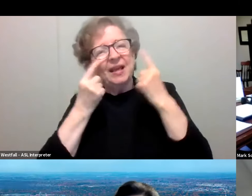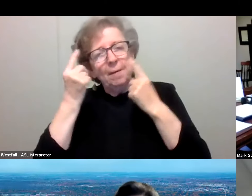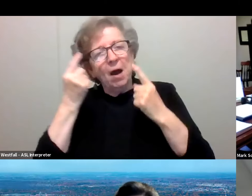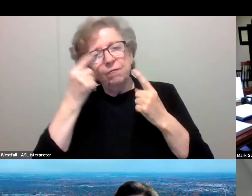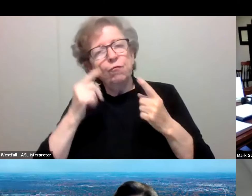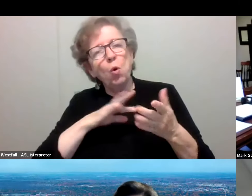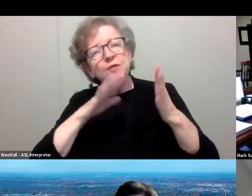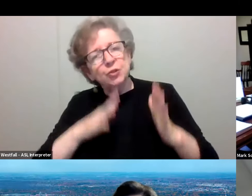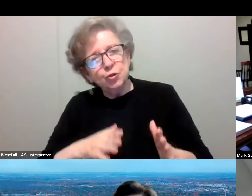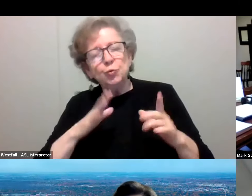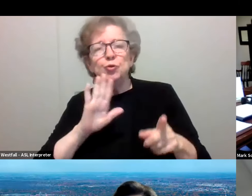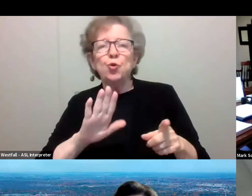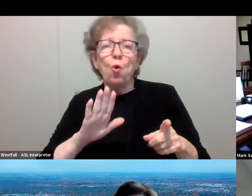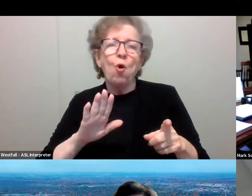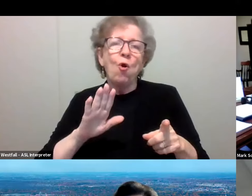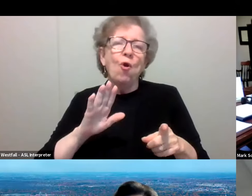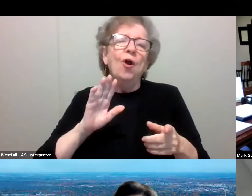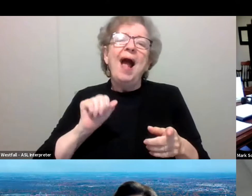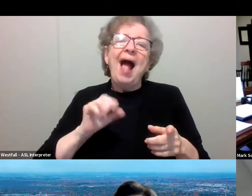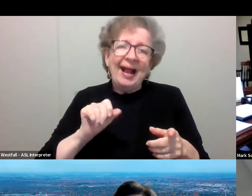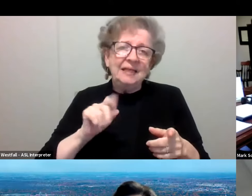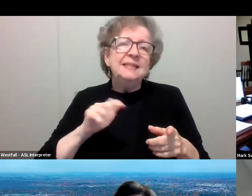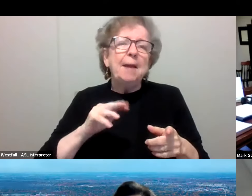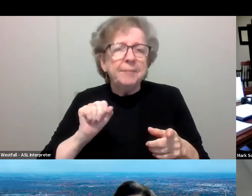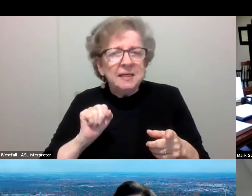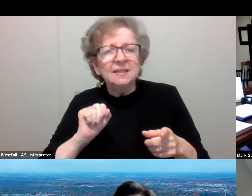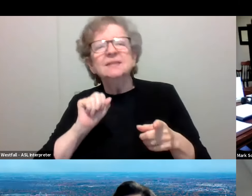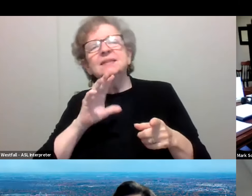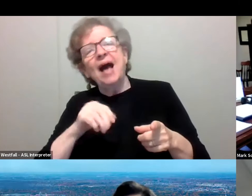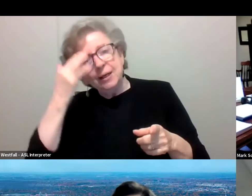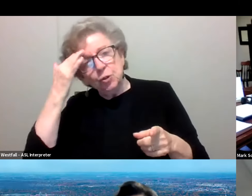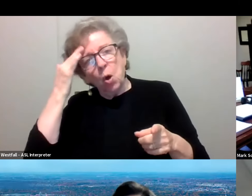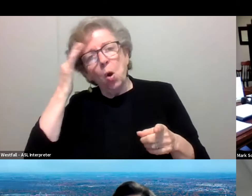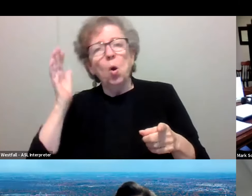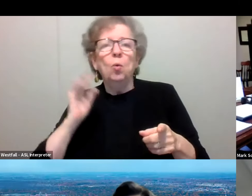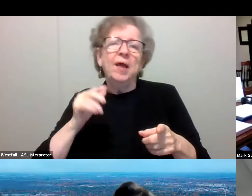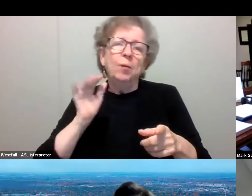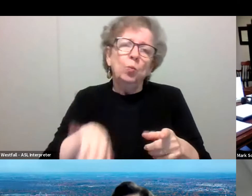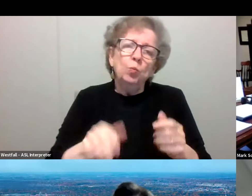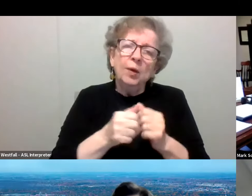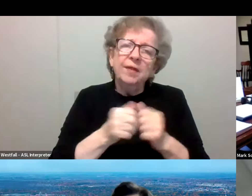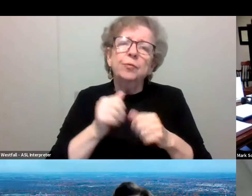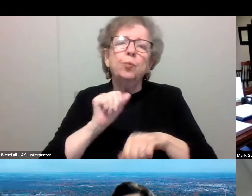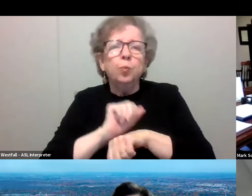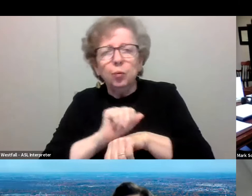thinking about your academics. I know things are heating up in terms of schoolwork and that it is a step up for folks.